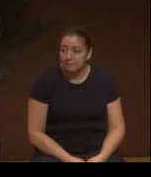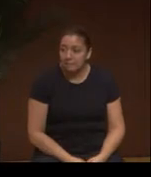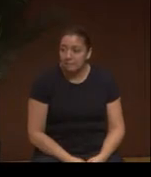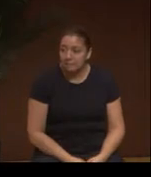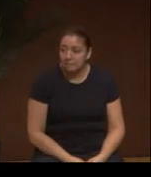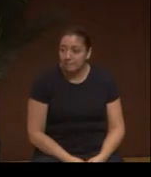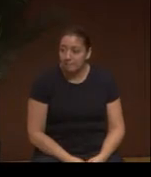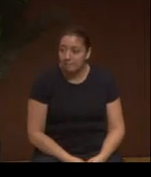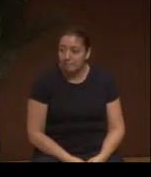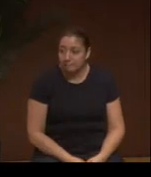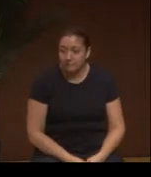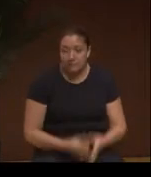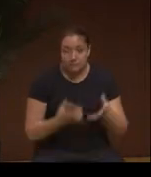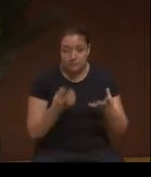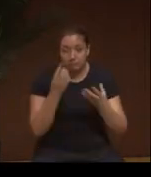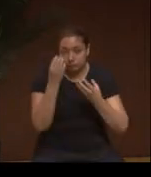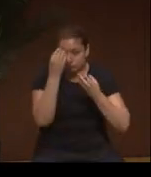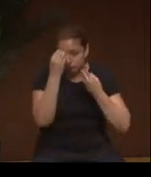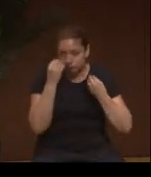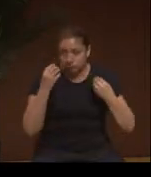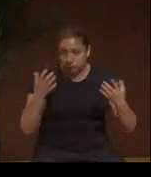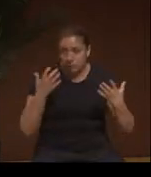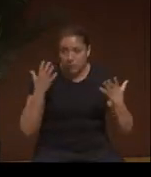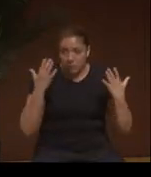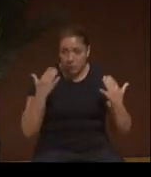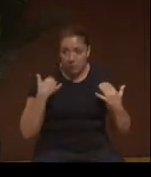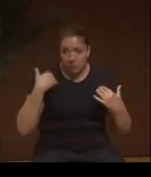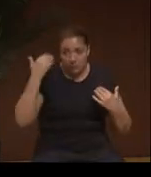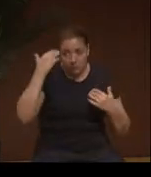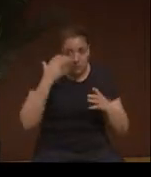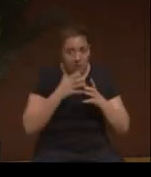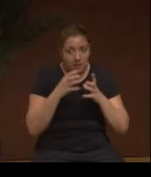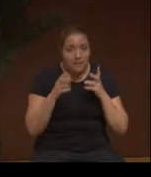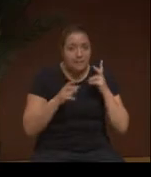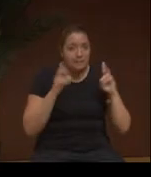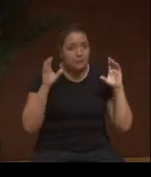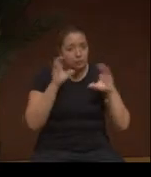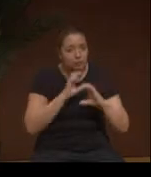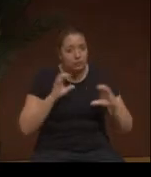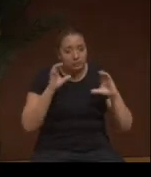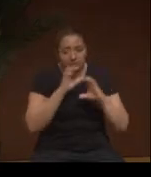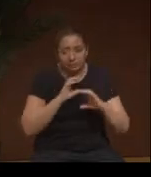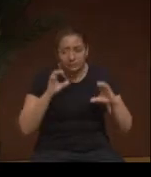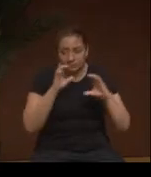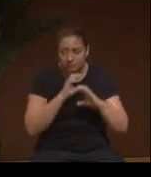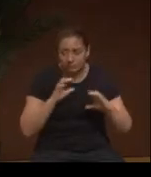And we just wanted to put it out there because we know a lot of people are seeking.